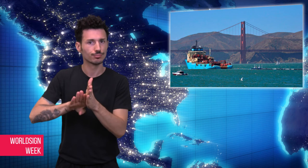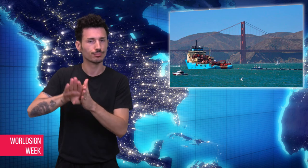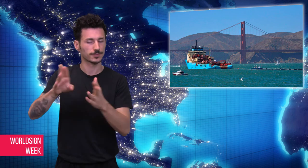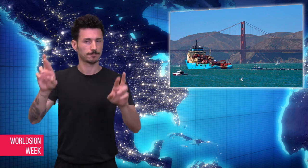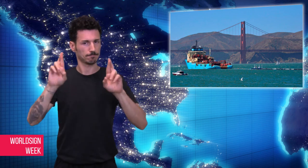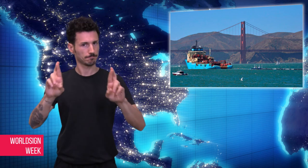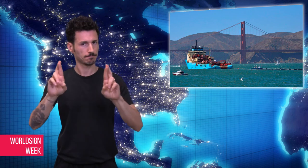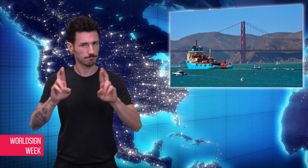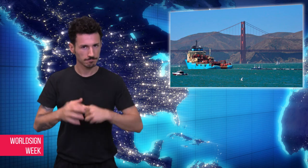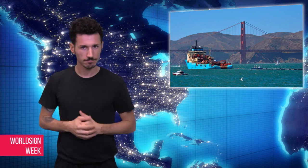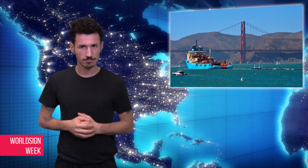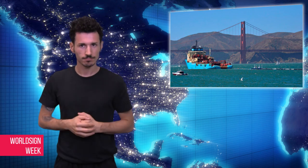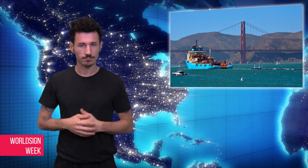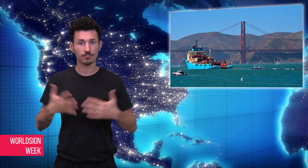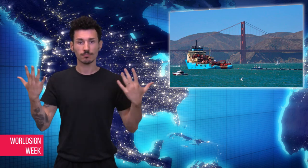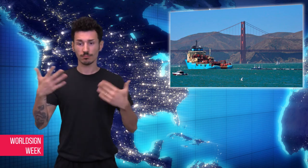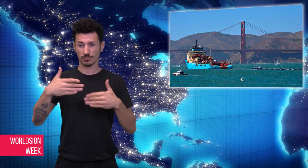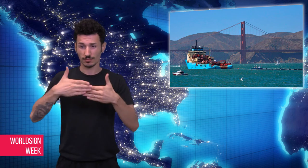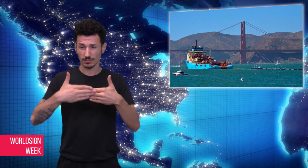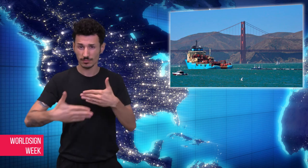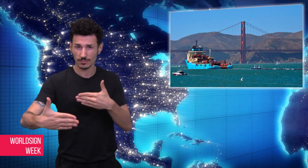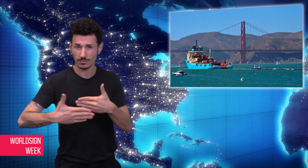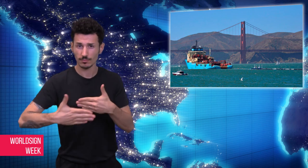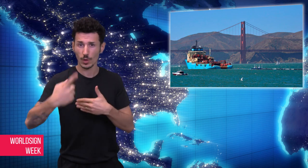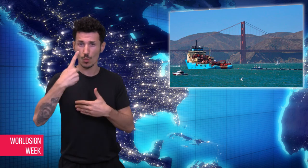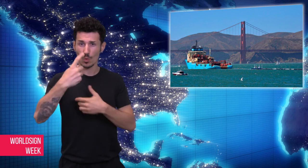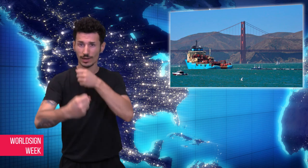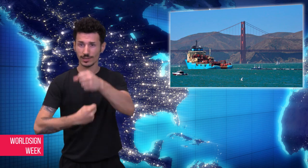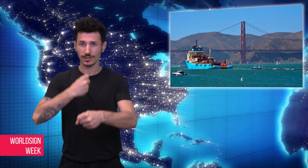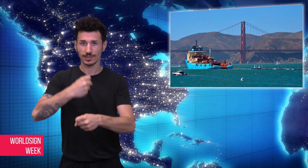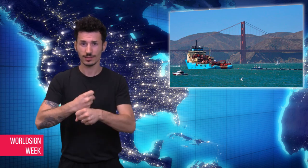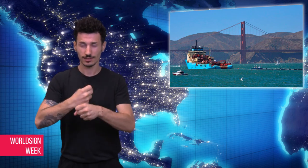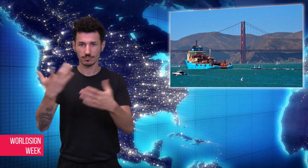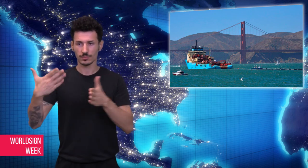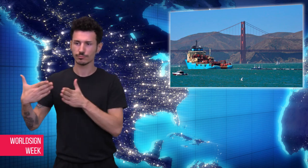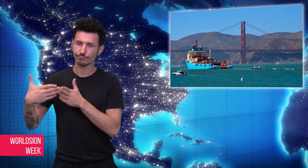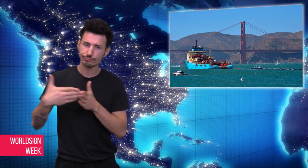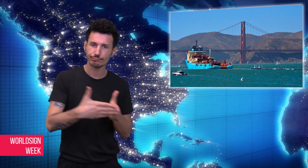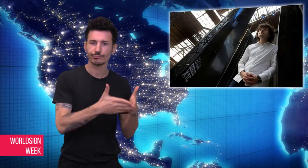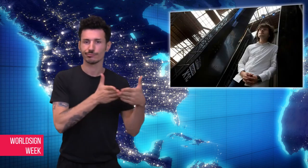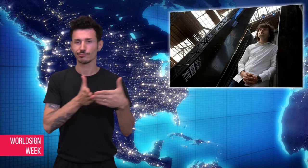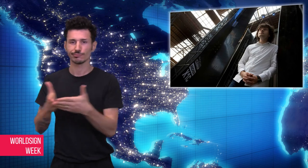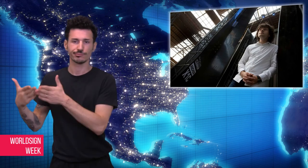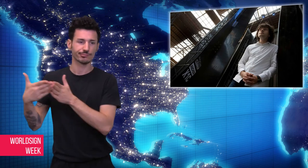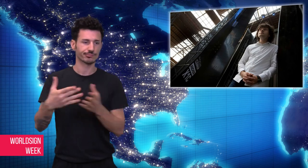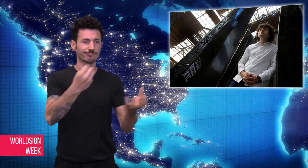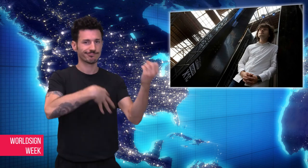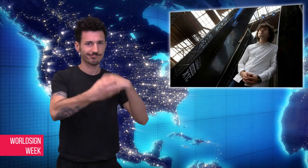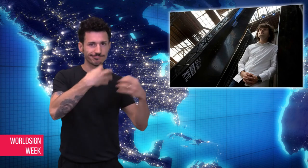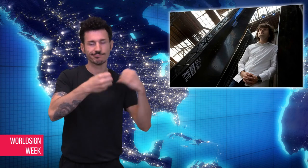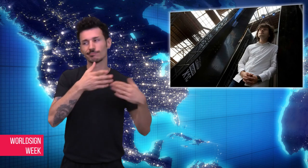is to reduce the amount of trash in the Pacific Ocean by 50 percent